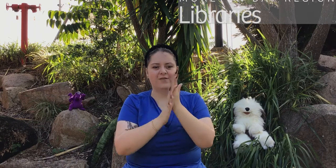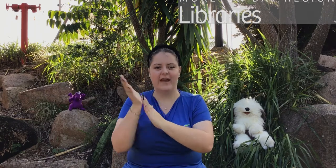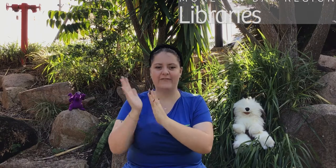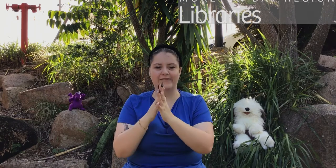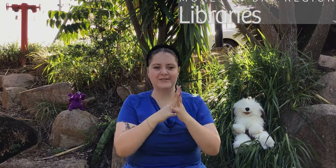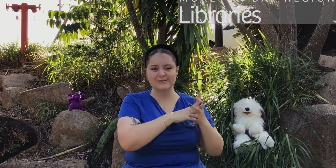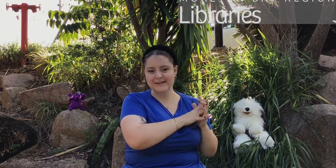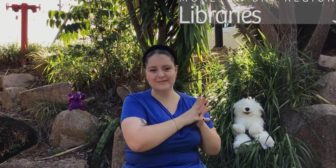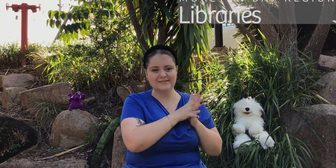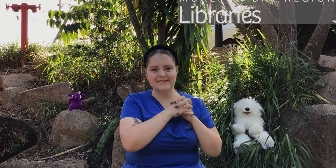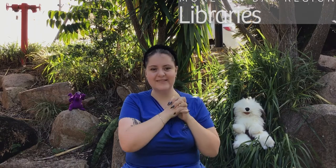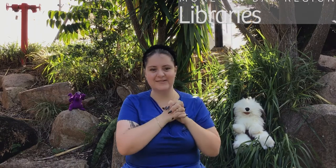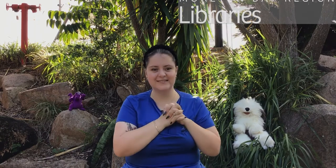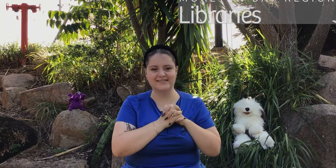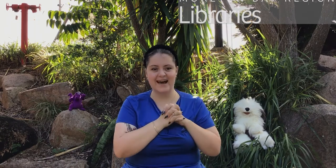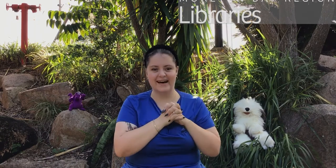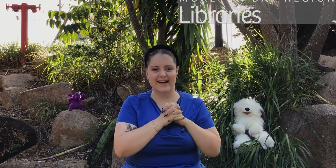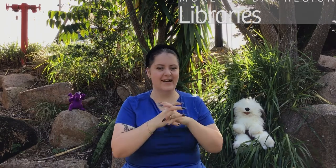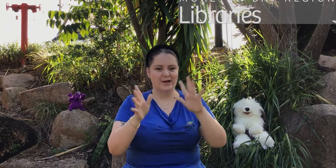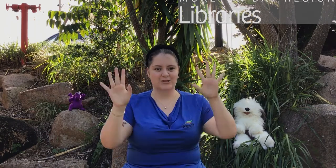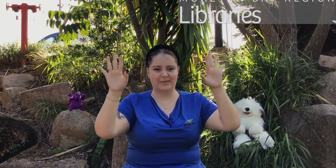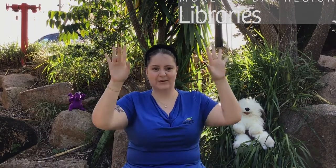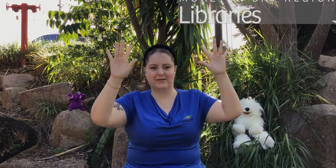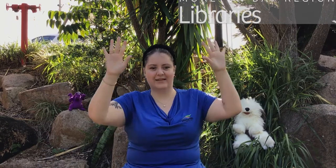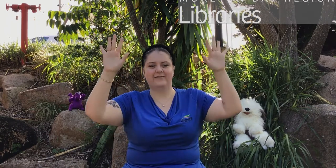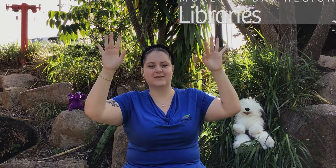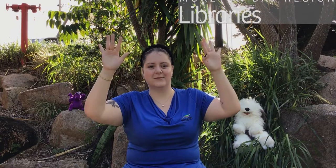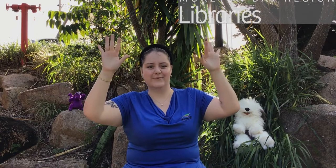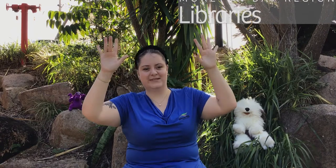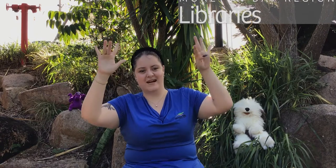favorite which is 'Twinkle Twinkle Little Star' show me your twinkly fingers one more time!